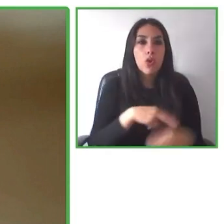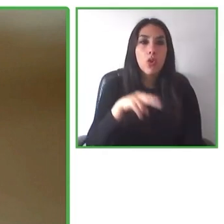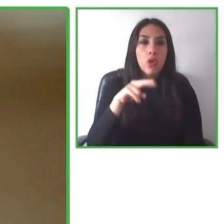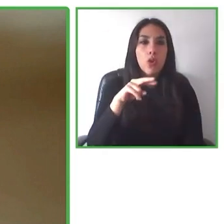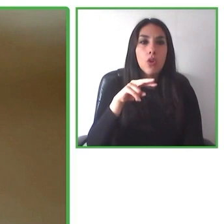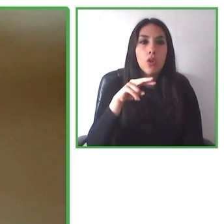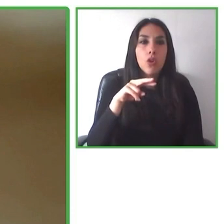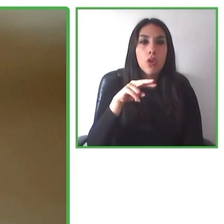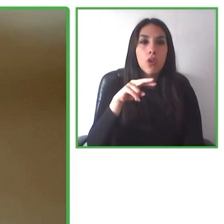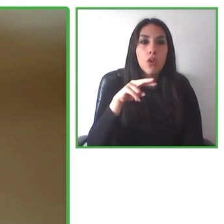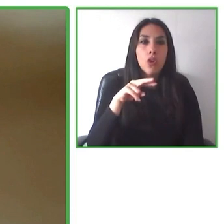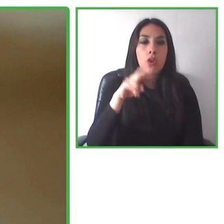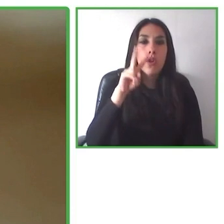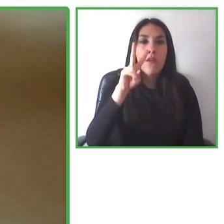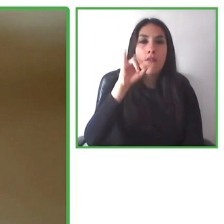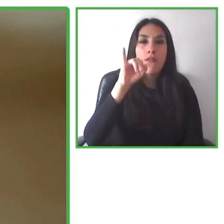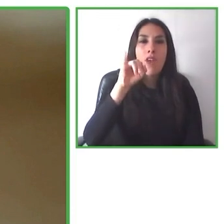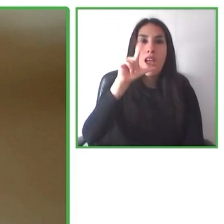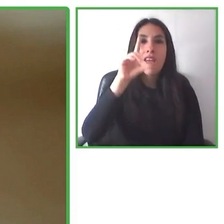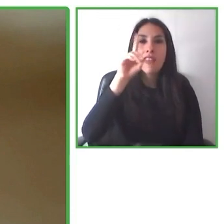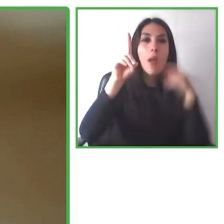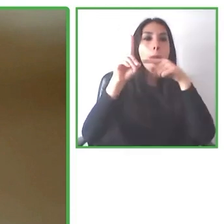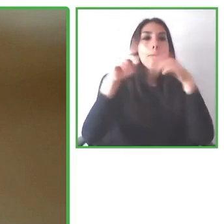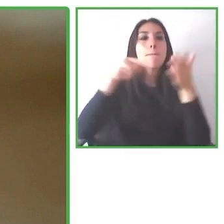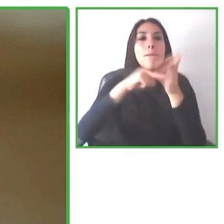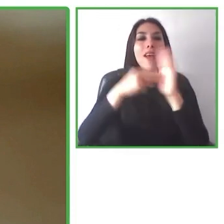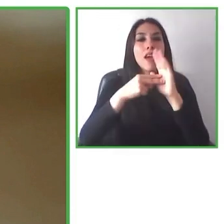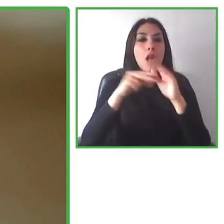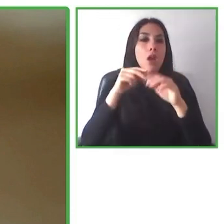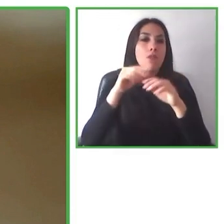It is an initiative that specializes in accessible tourism